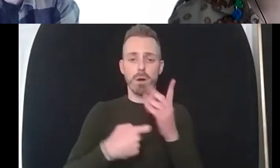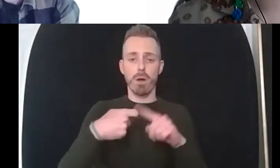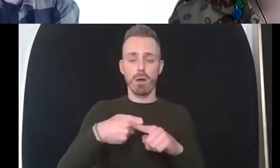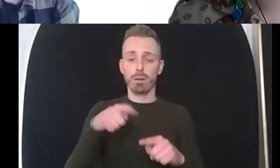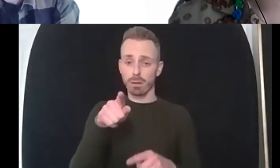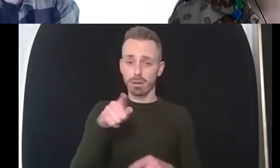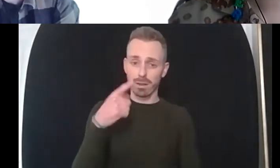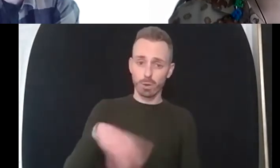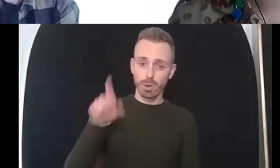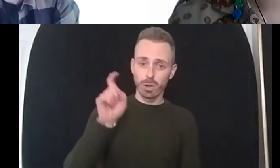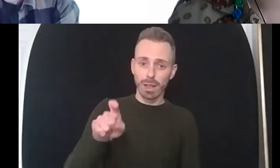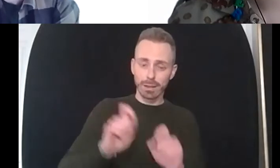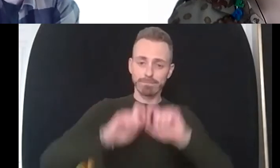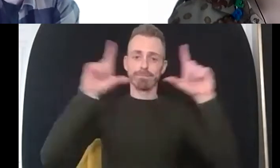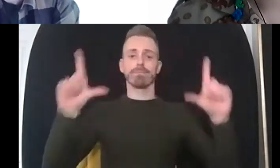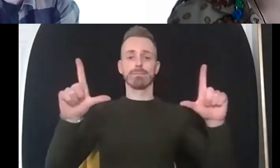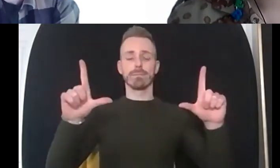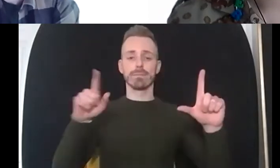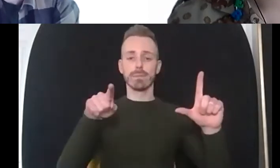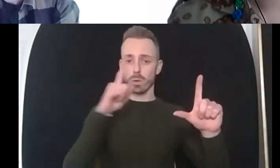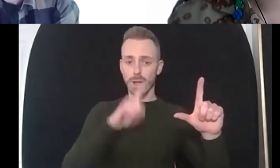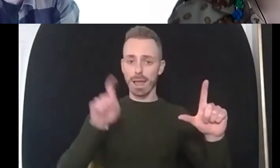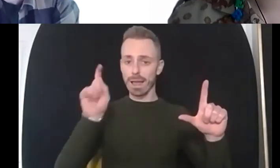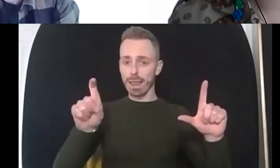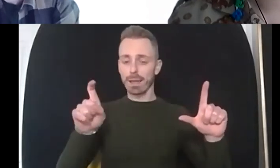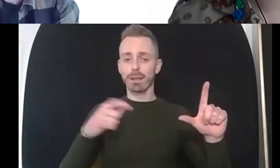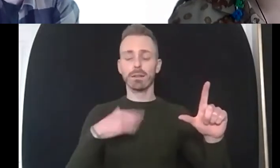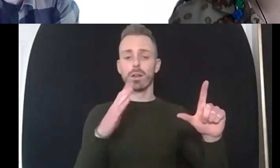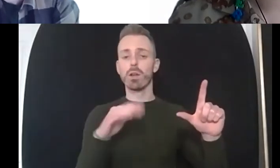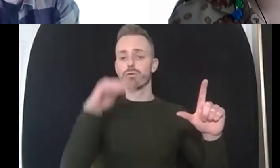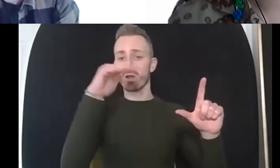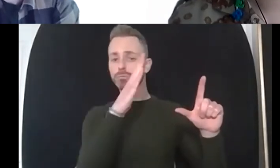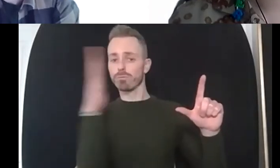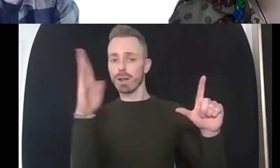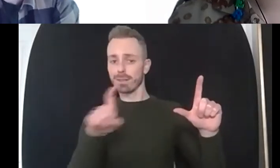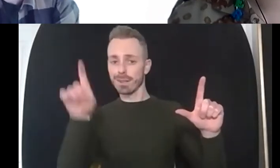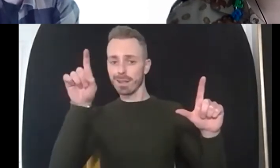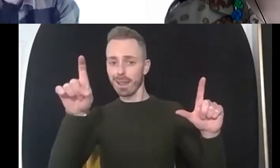a bigger view for him you can right click on his video so just right click on um